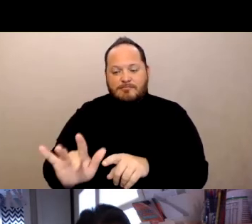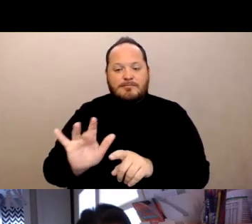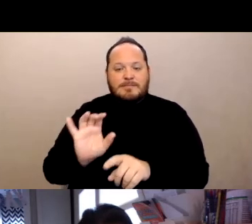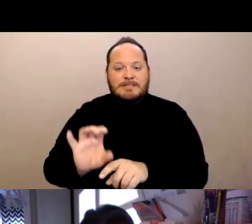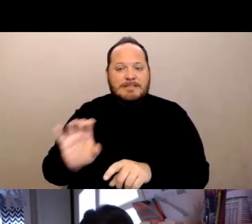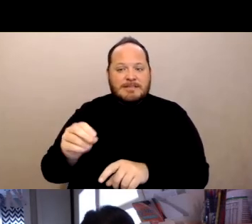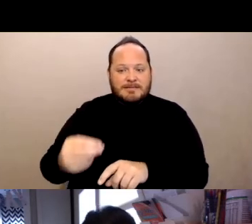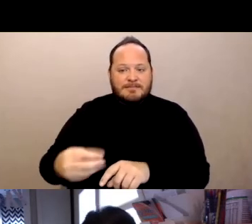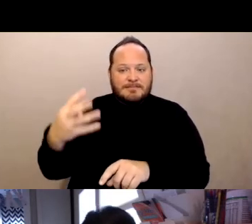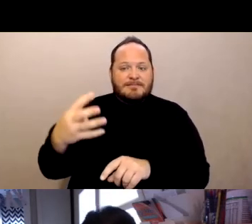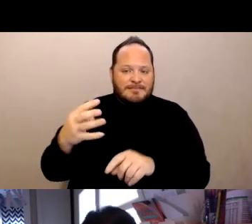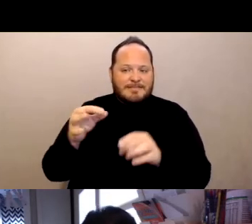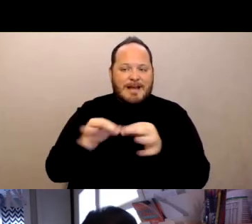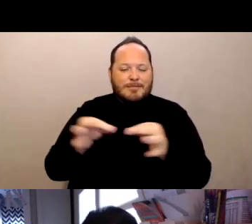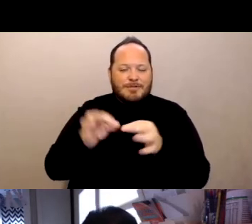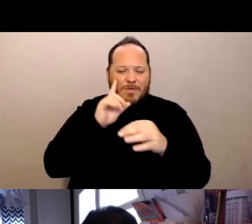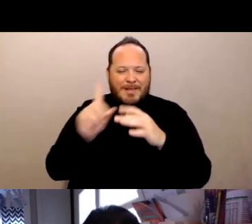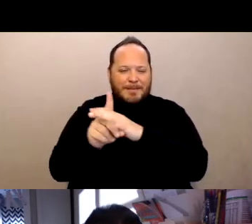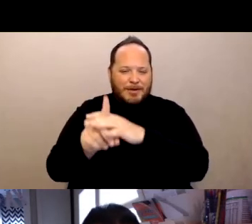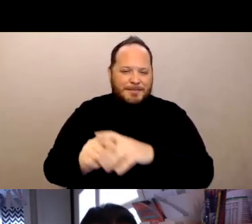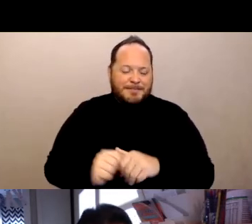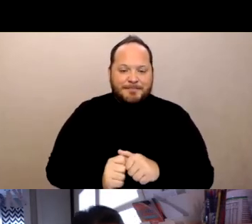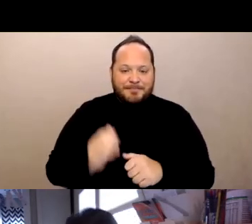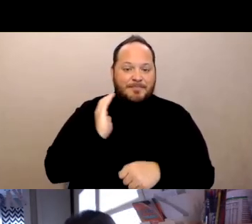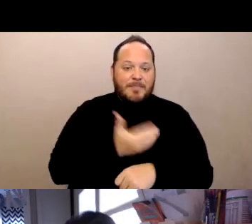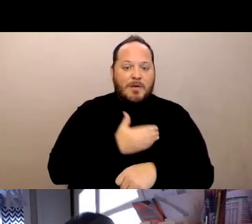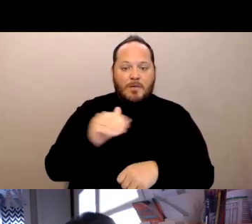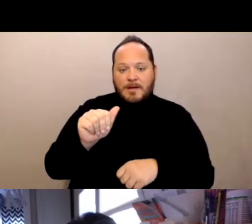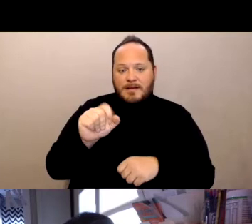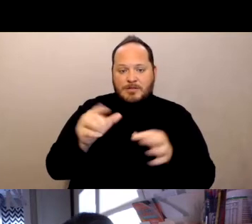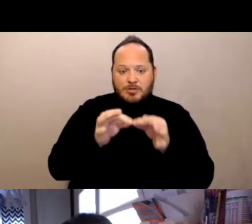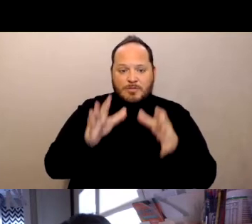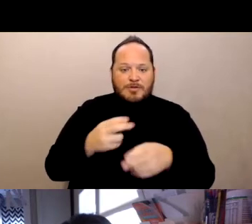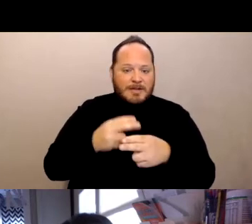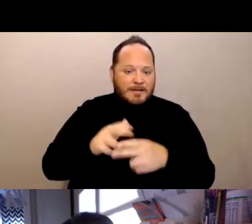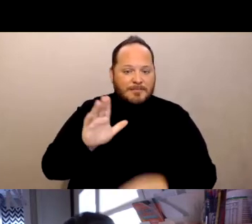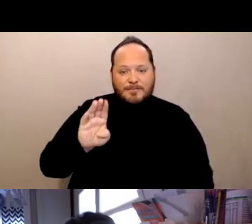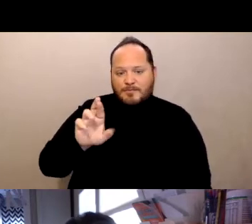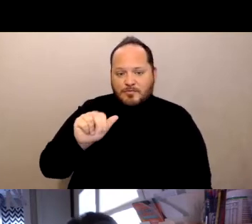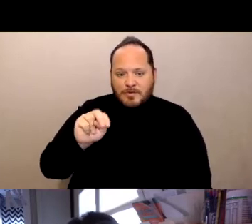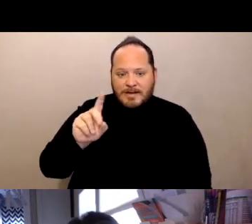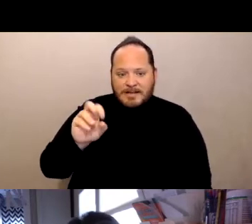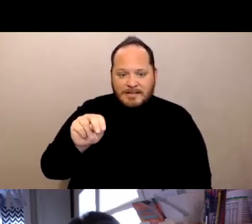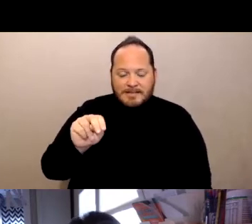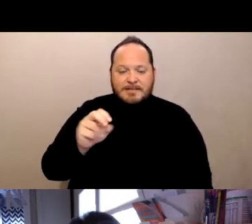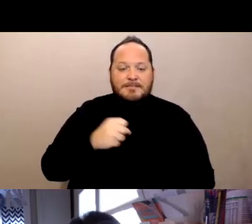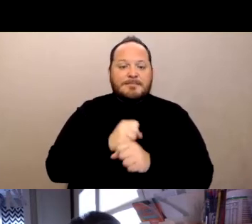captions will appear. Our ASL interpreter today is Brandon. Make sure that you're in gallery view